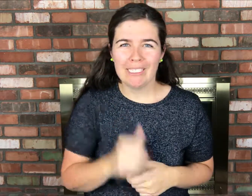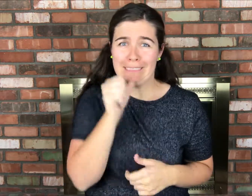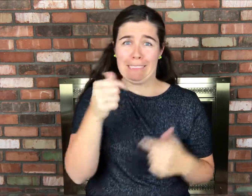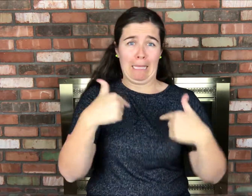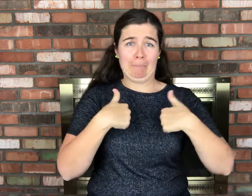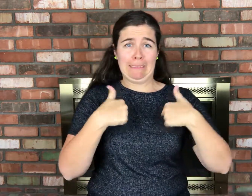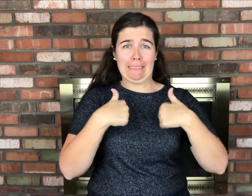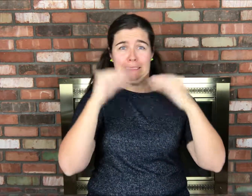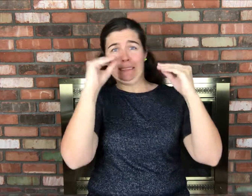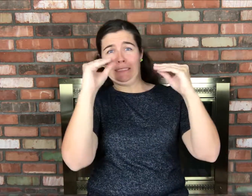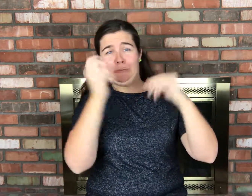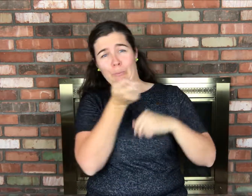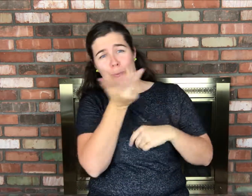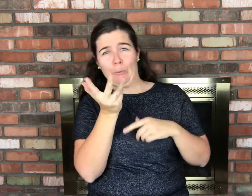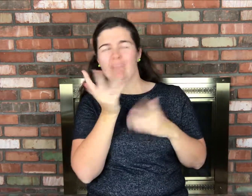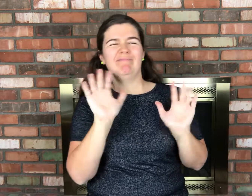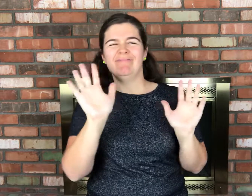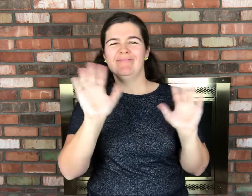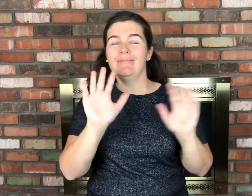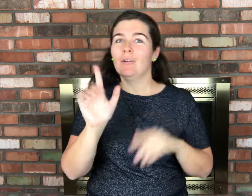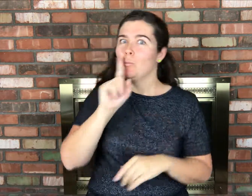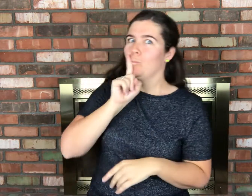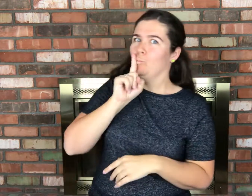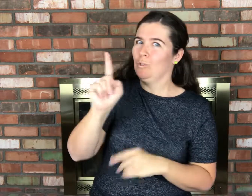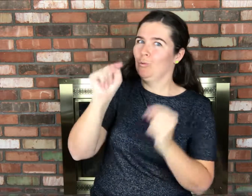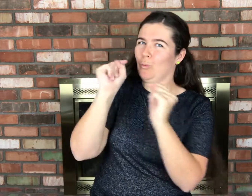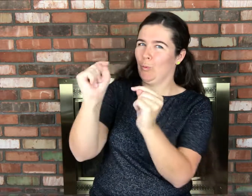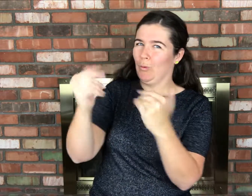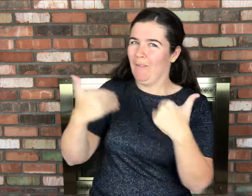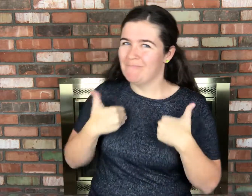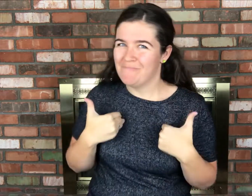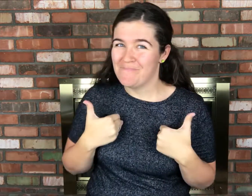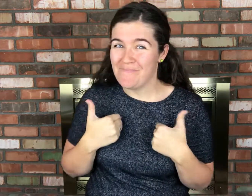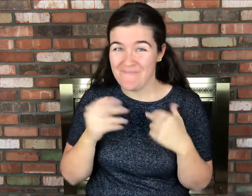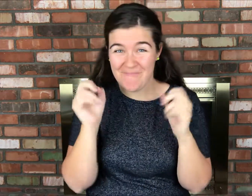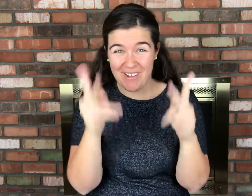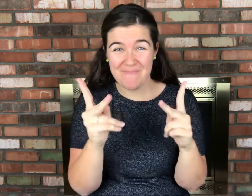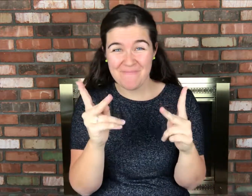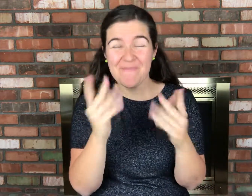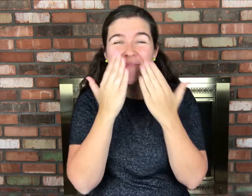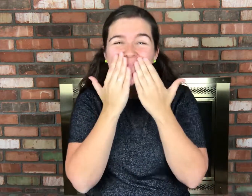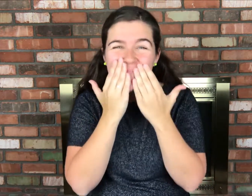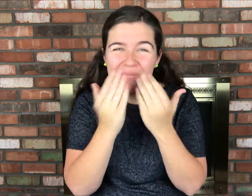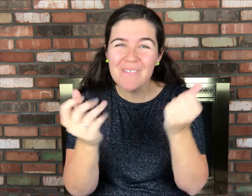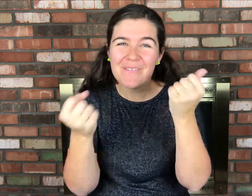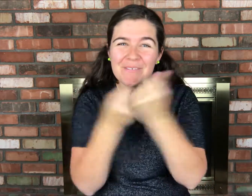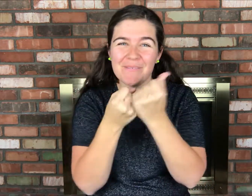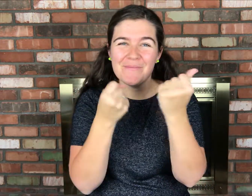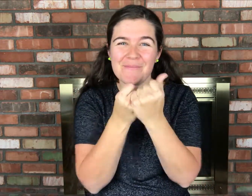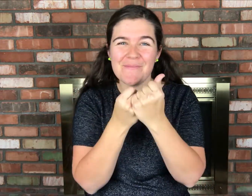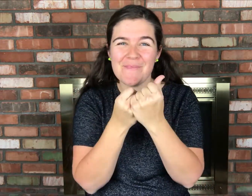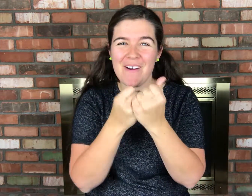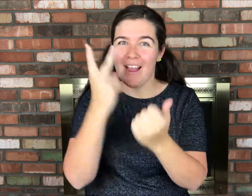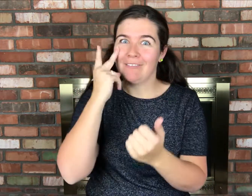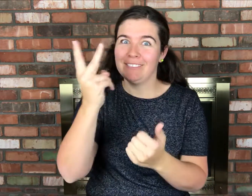It's not like me where I teach a few limited signs, but these are REAL tutors, okay? Thank you for the support!